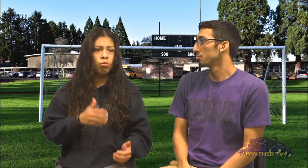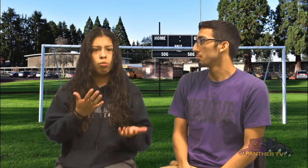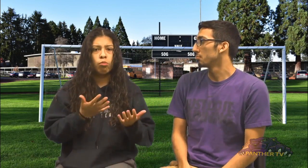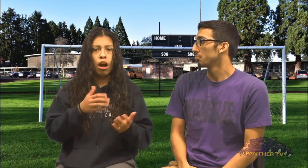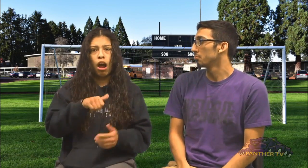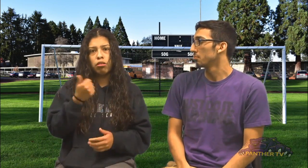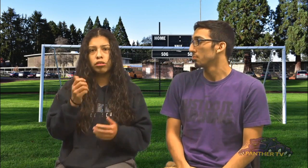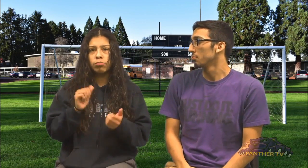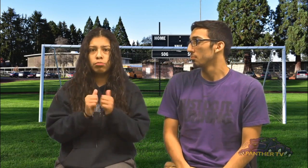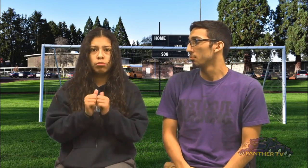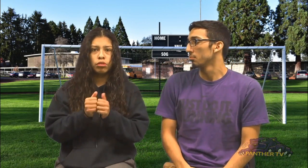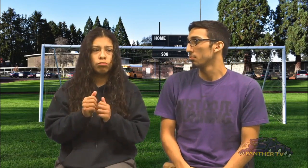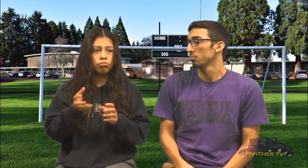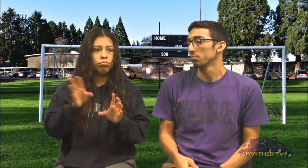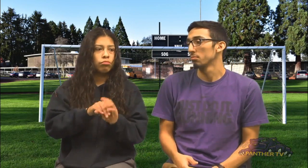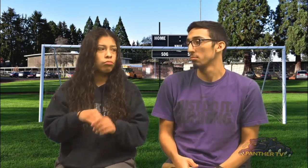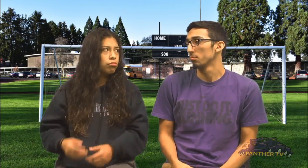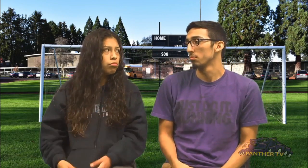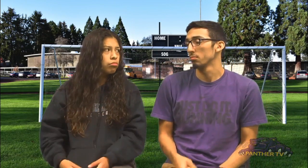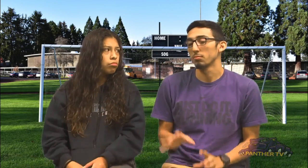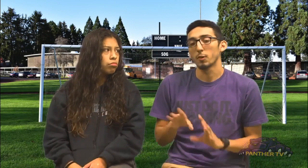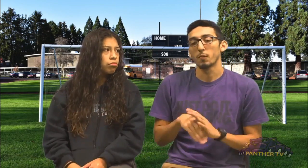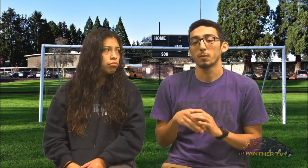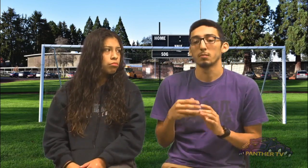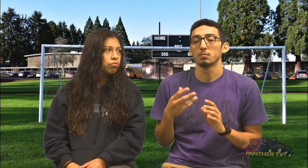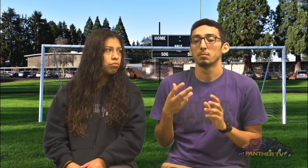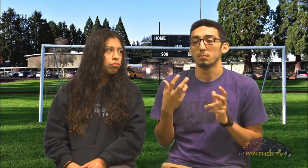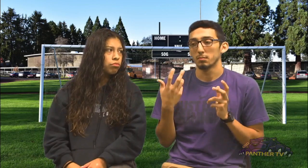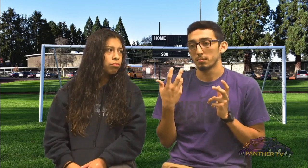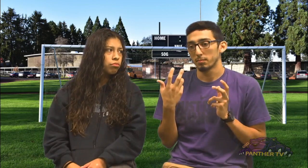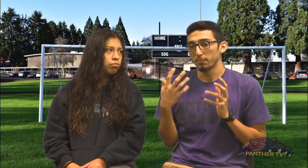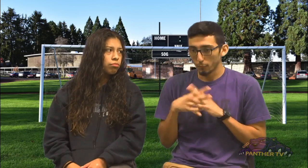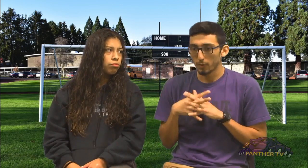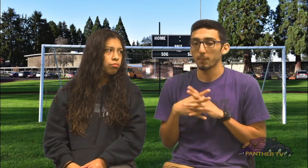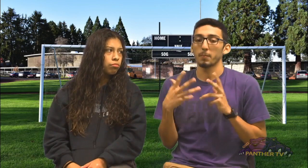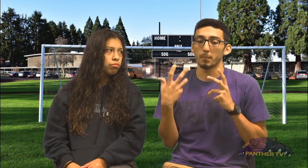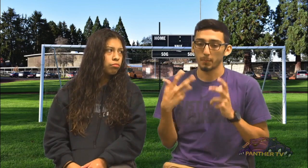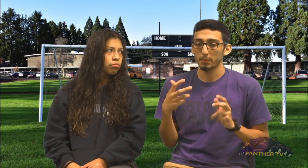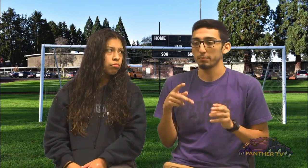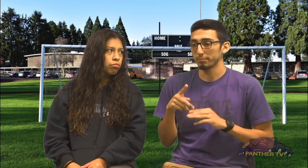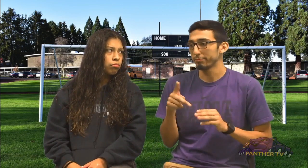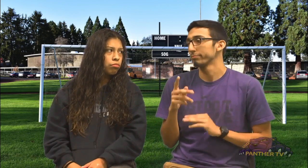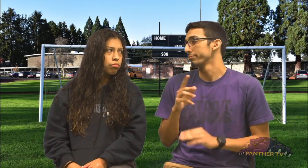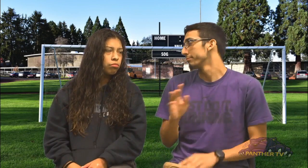What's the other sports you're playing? I am playing football, basketball, and track.